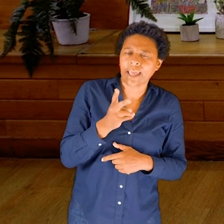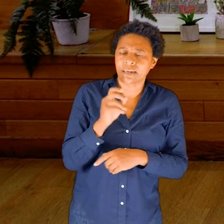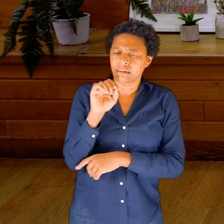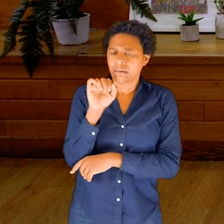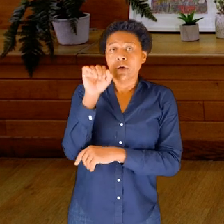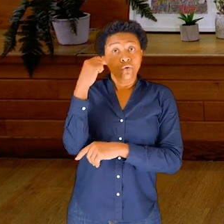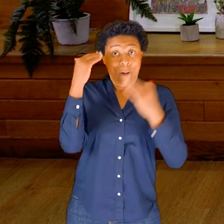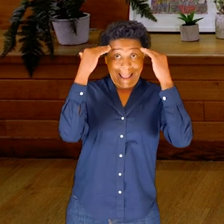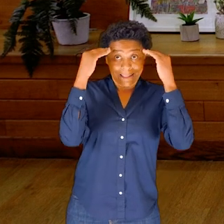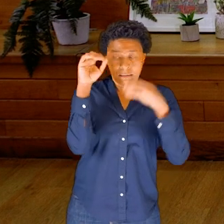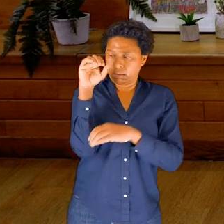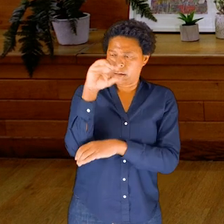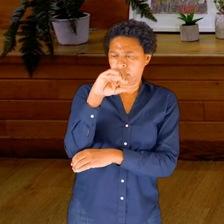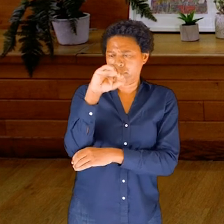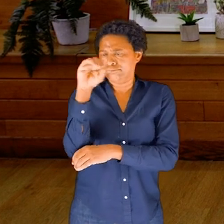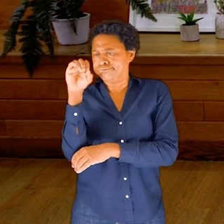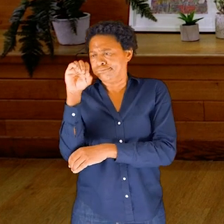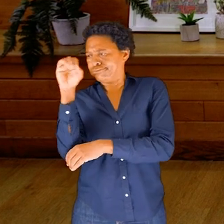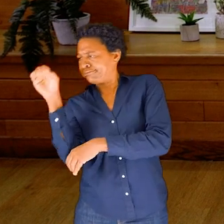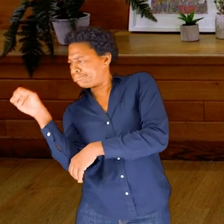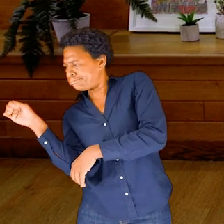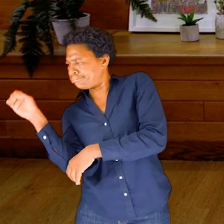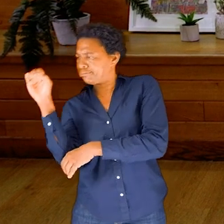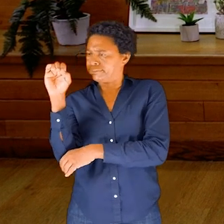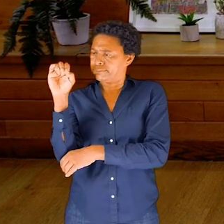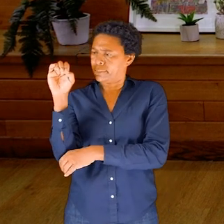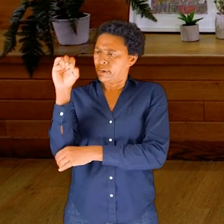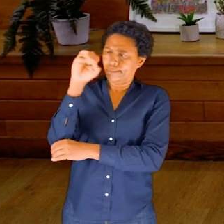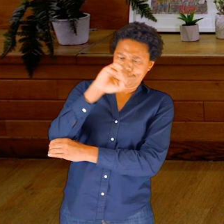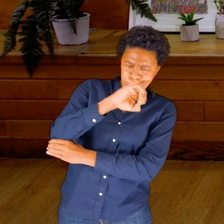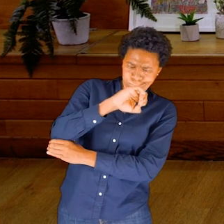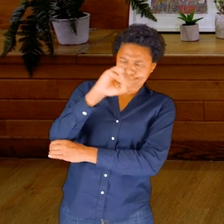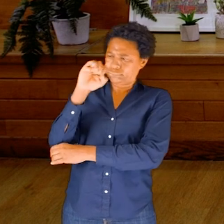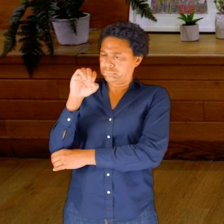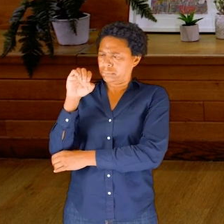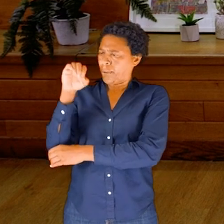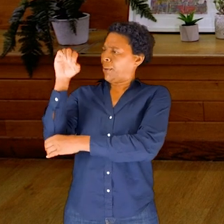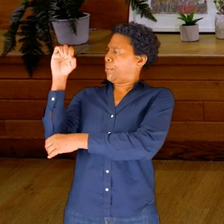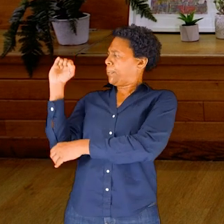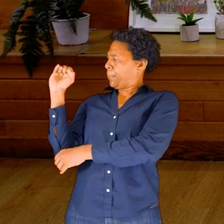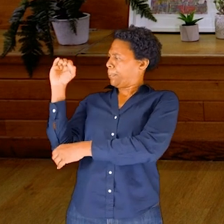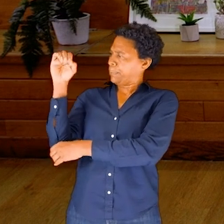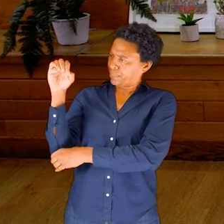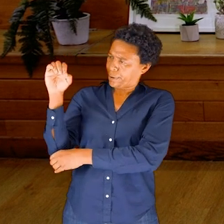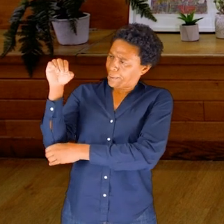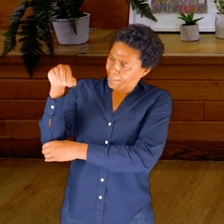if you can feel how the fluid seeks the bottom surface, the lowest surface.